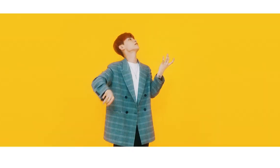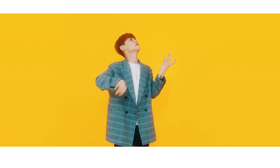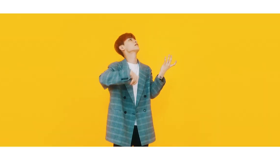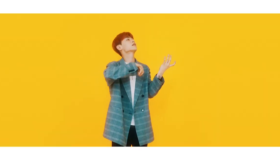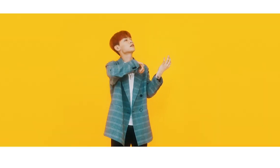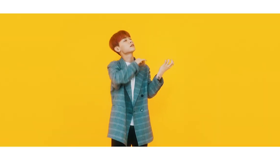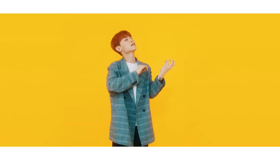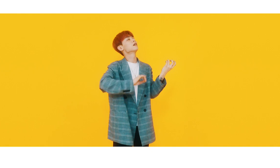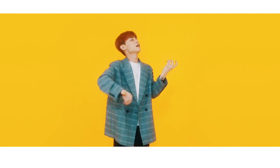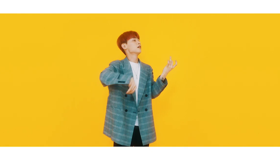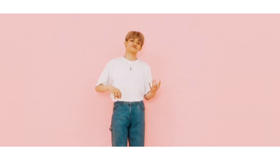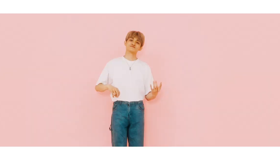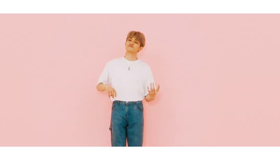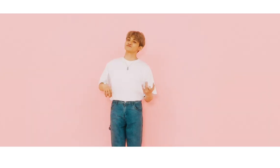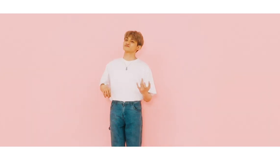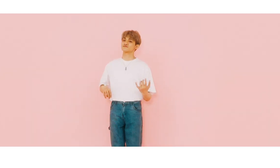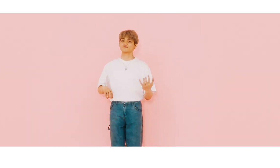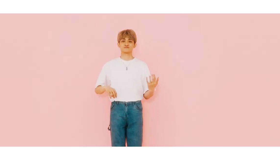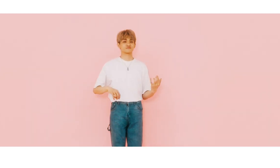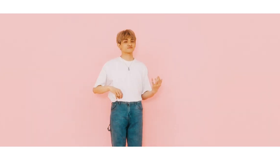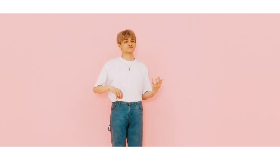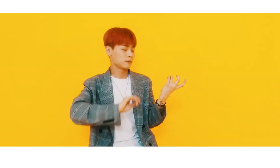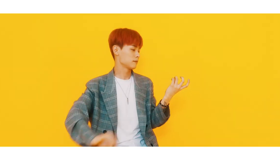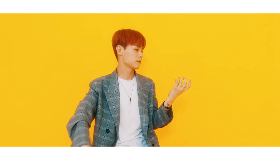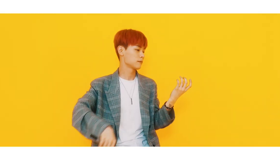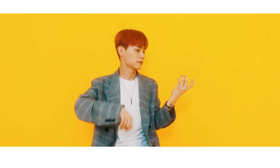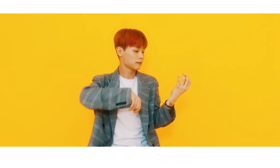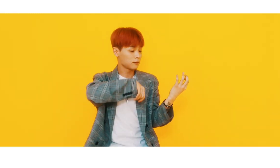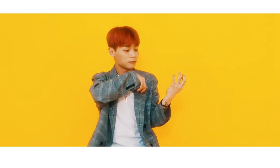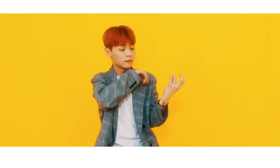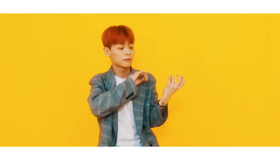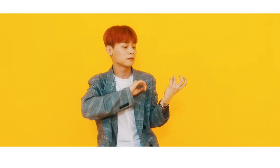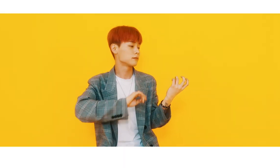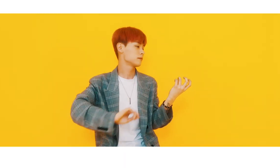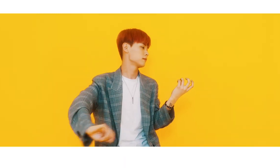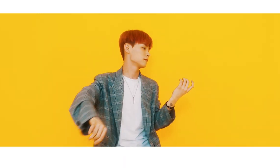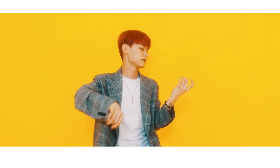(violin) (bass) (violin)